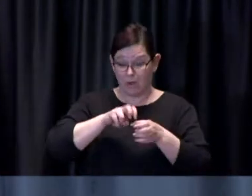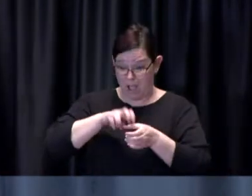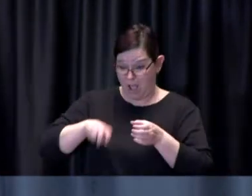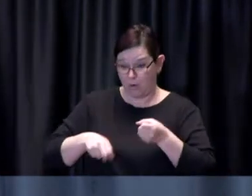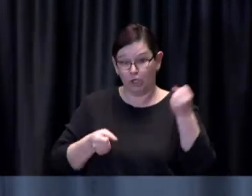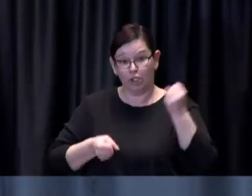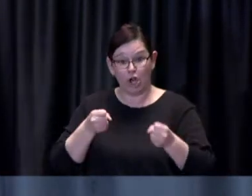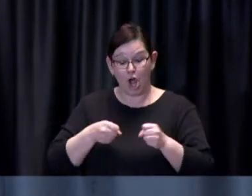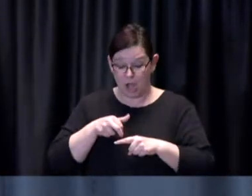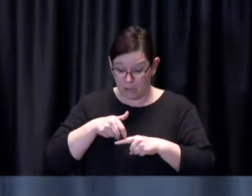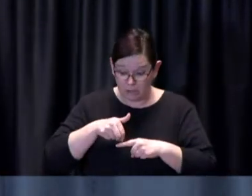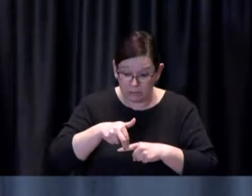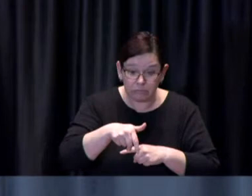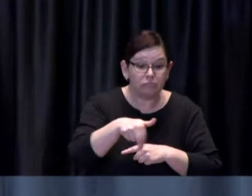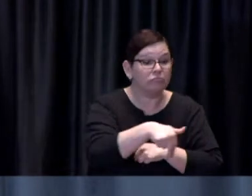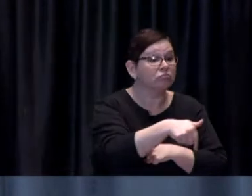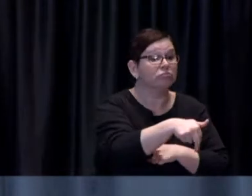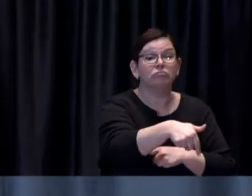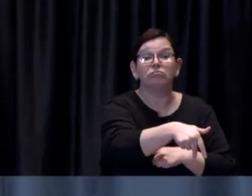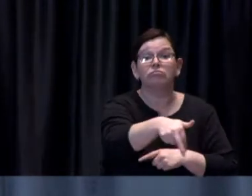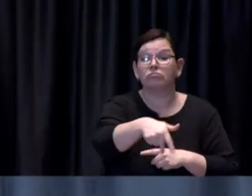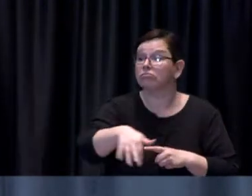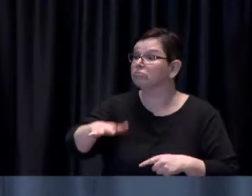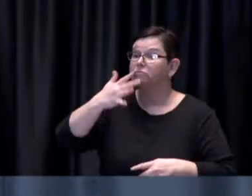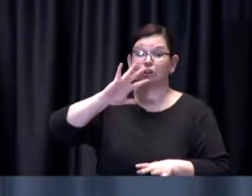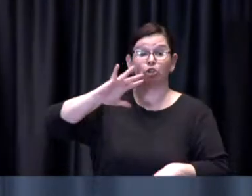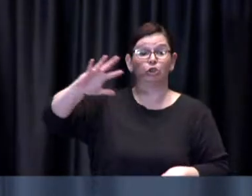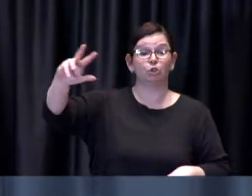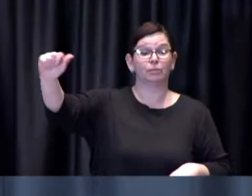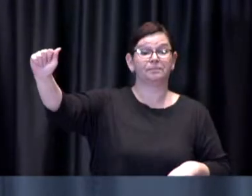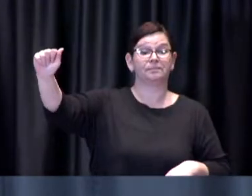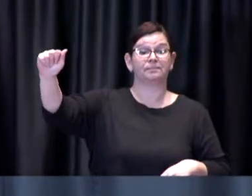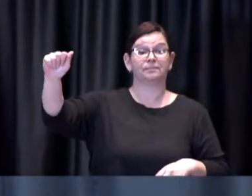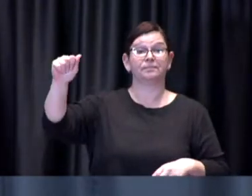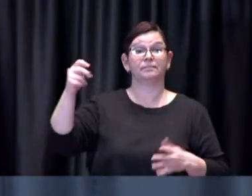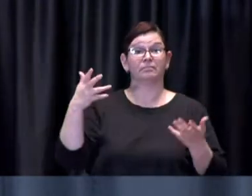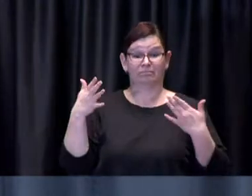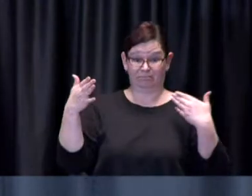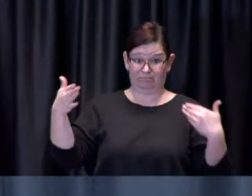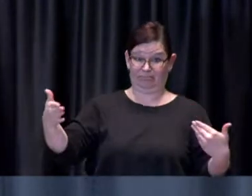received their vaccination moved through aftercare and checked out is 30 minutes or less